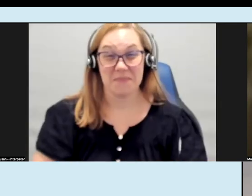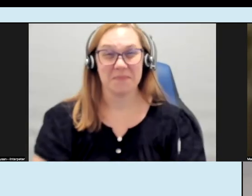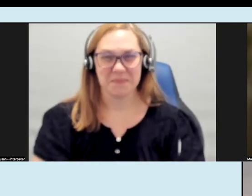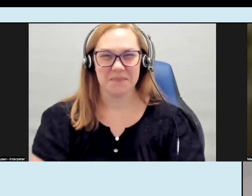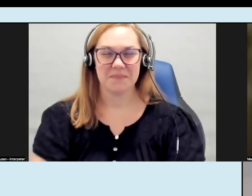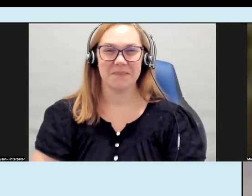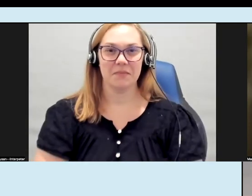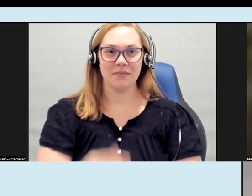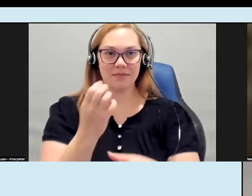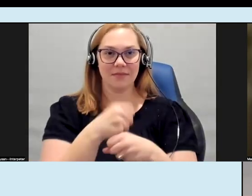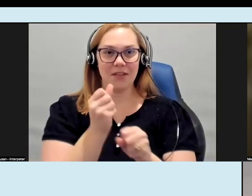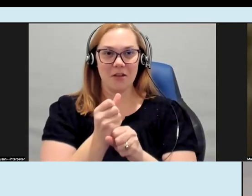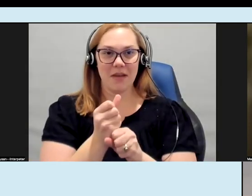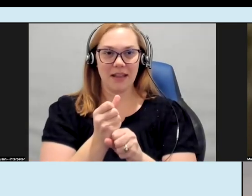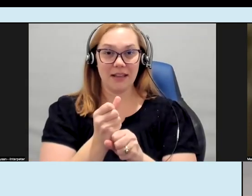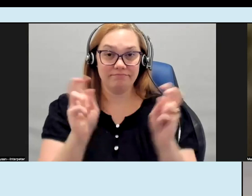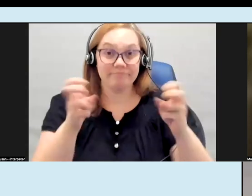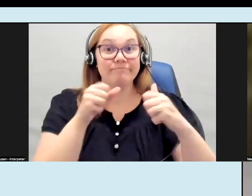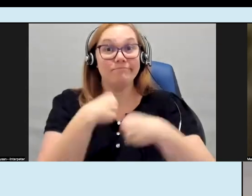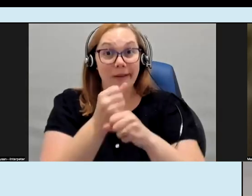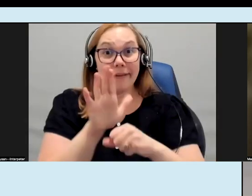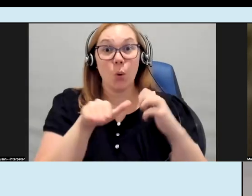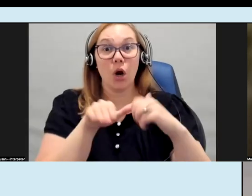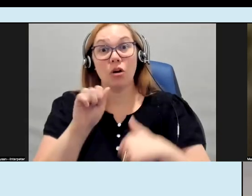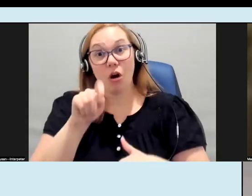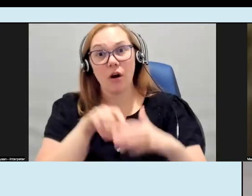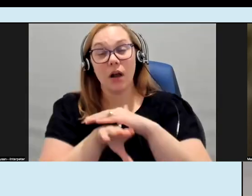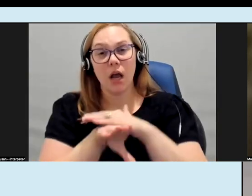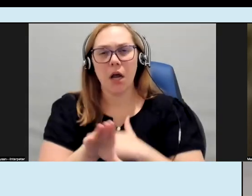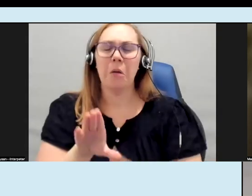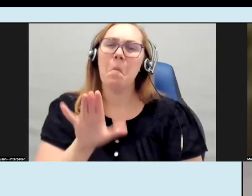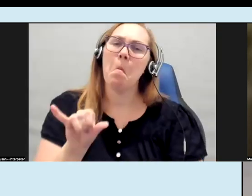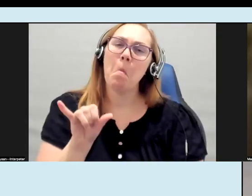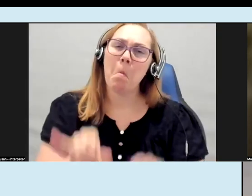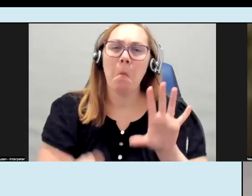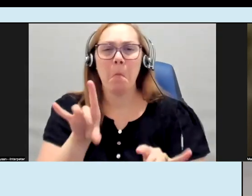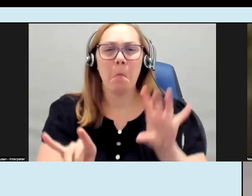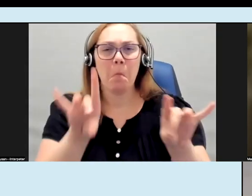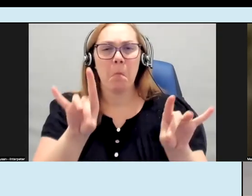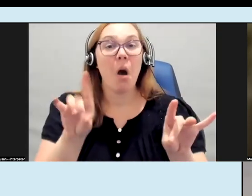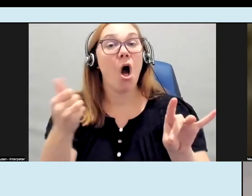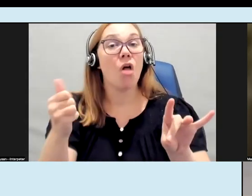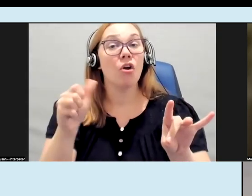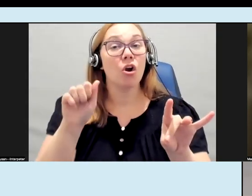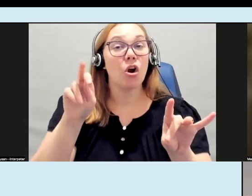your art more accessible and I was getting some ideas from other artists and curators